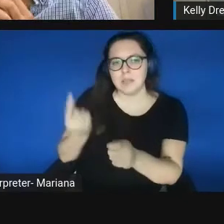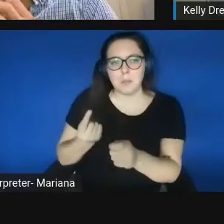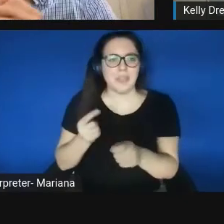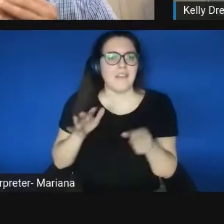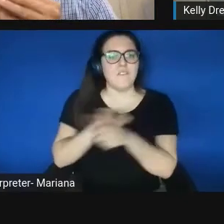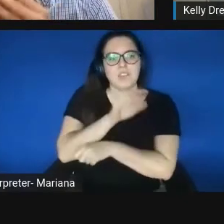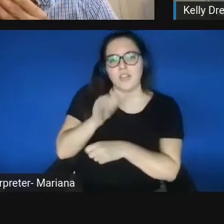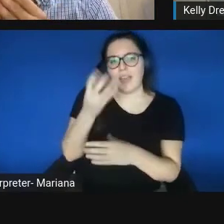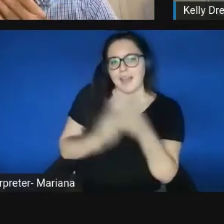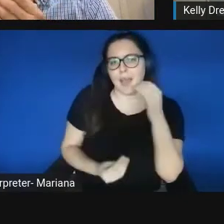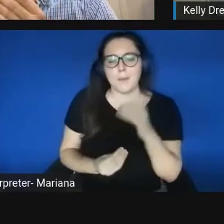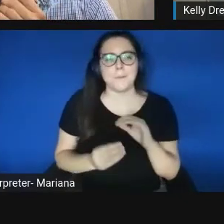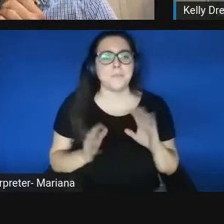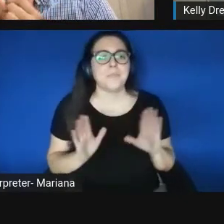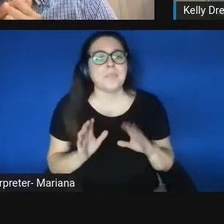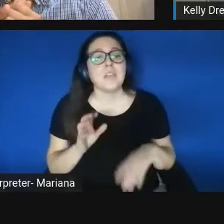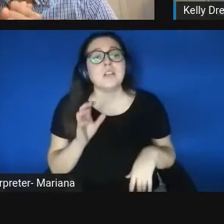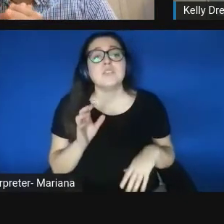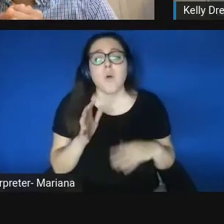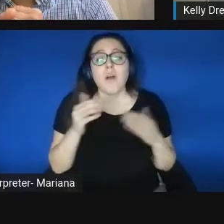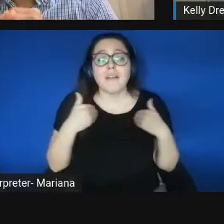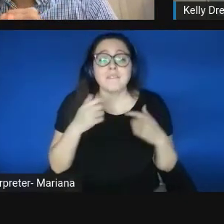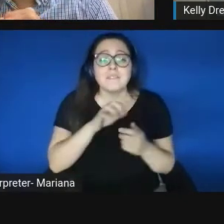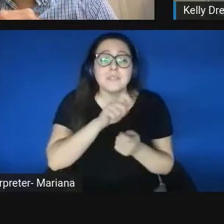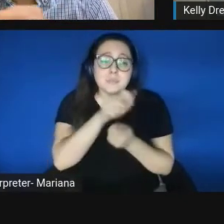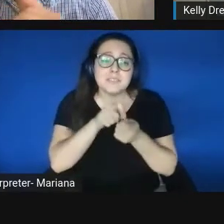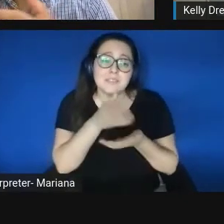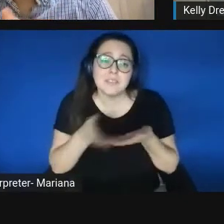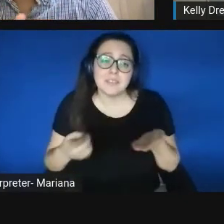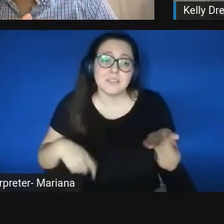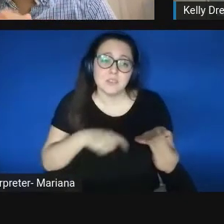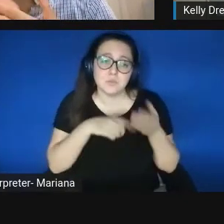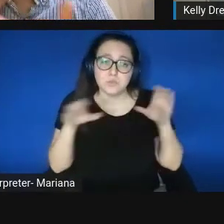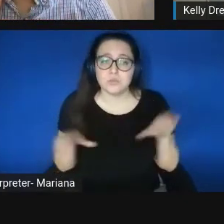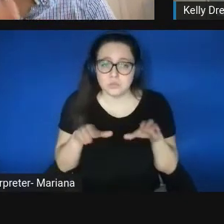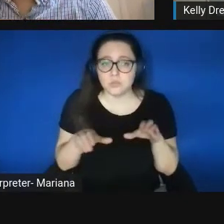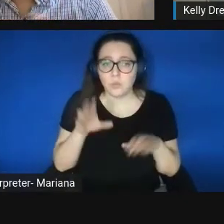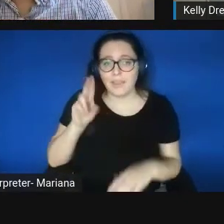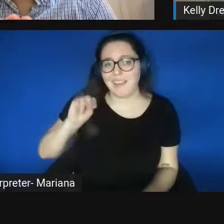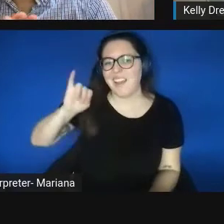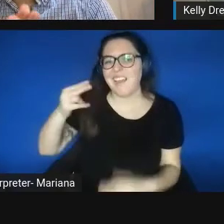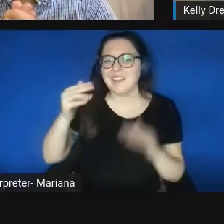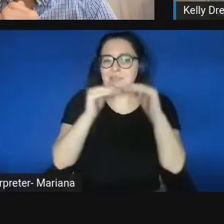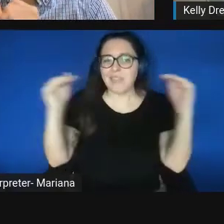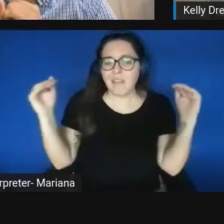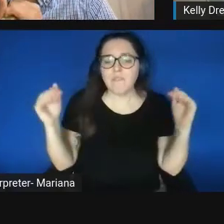So there are certain things that we are doing at the NIH level, like diversity supplements I mentioned,